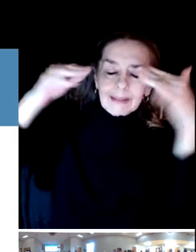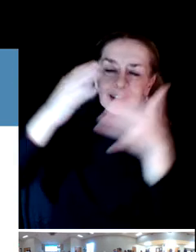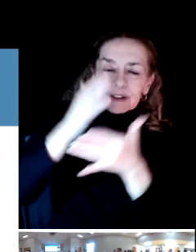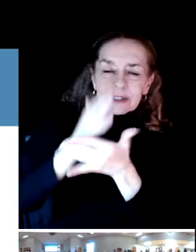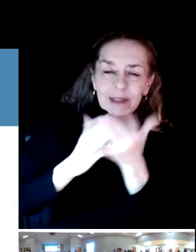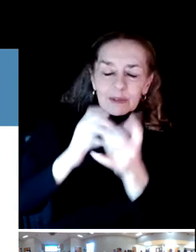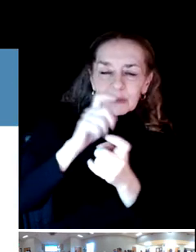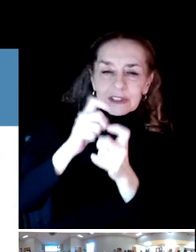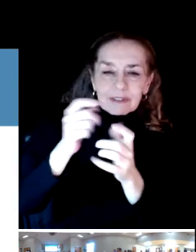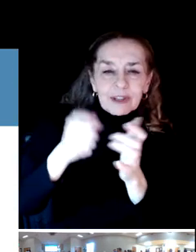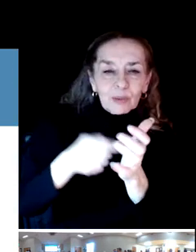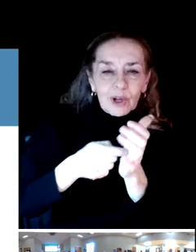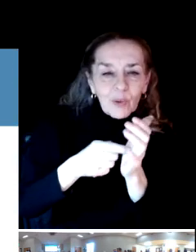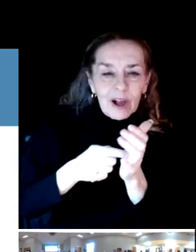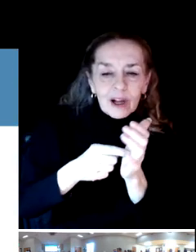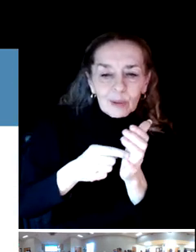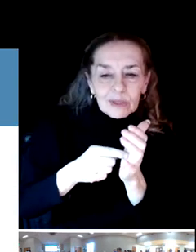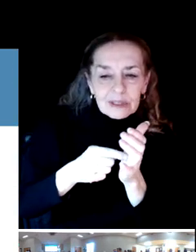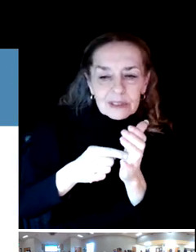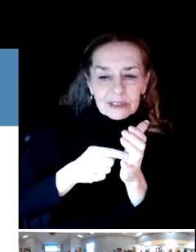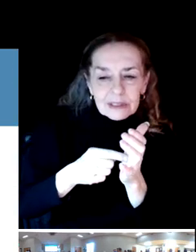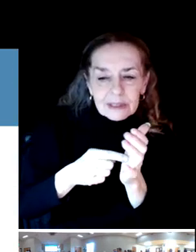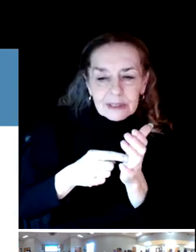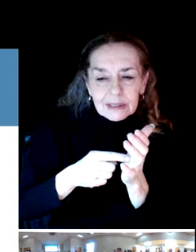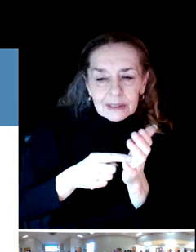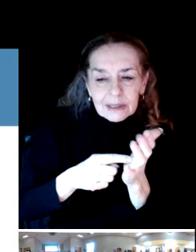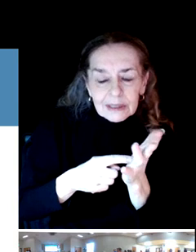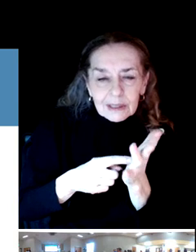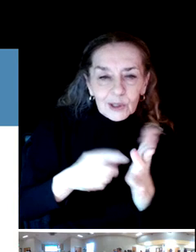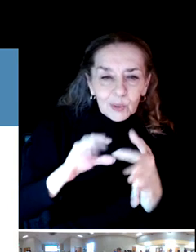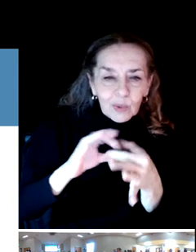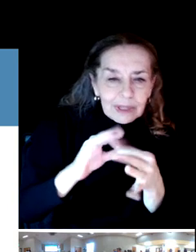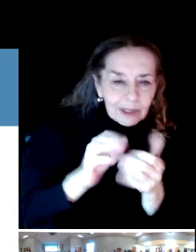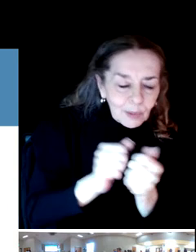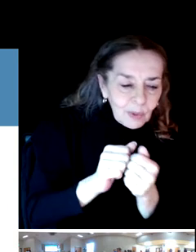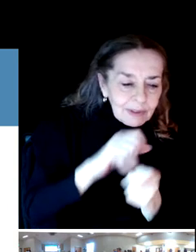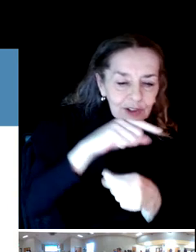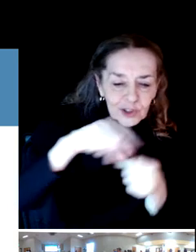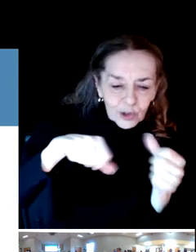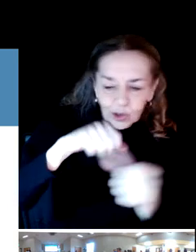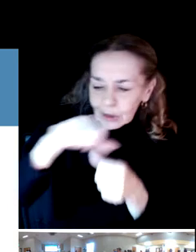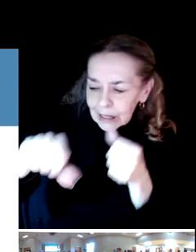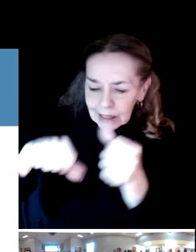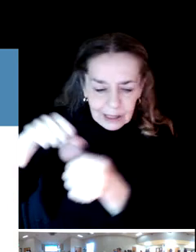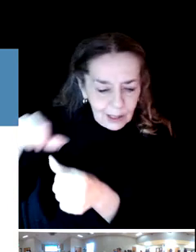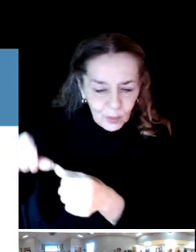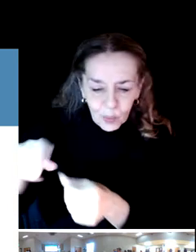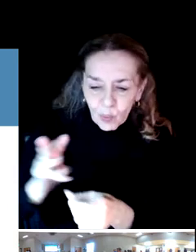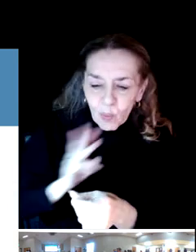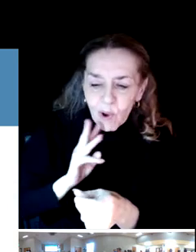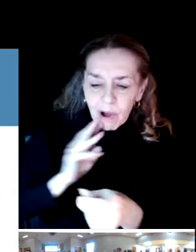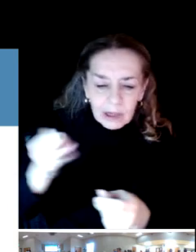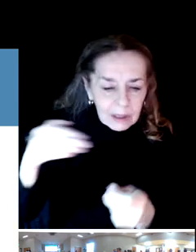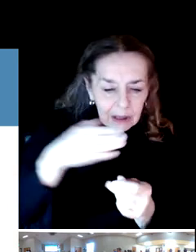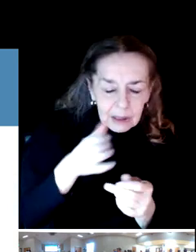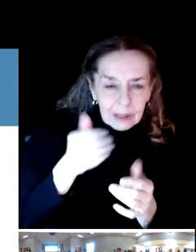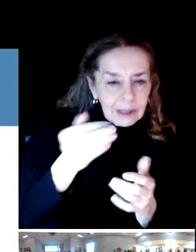As far as having circulating water and suction, and you have to approach it really carefully